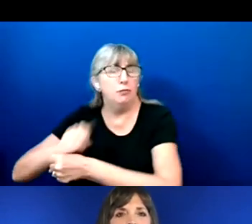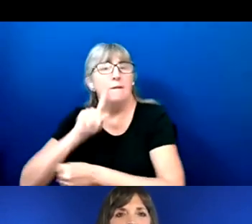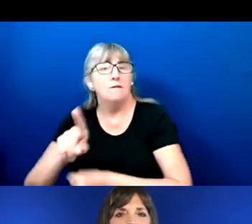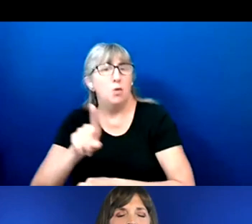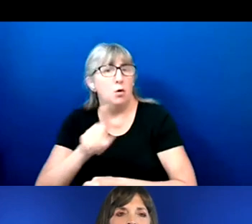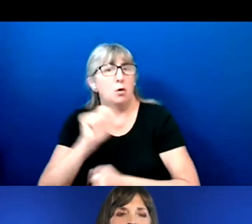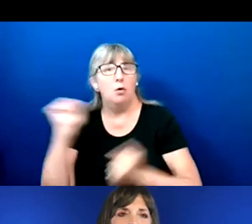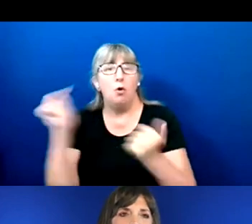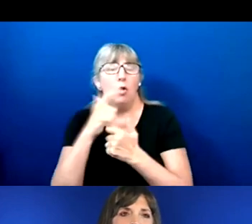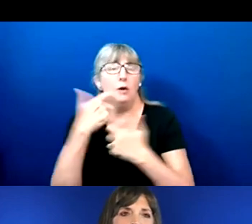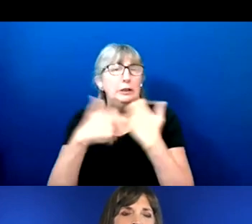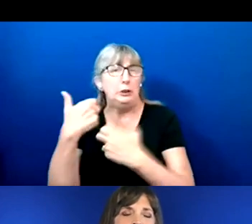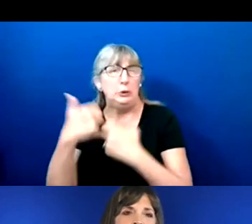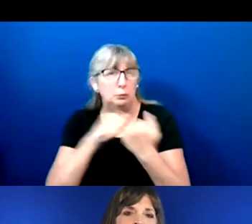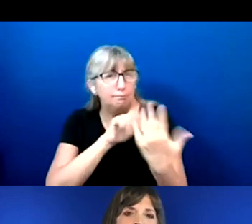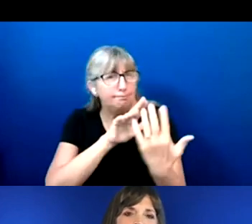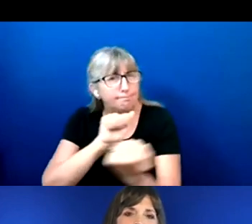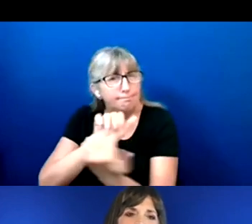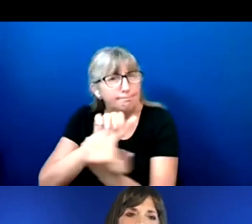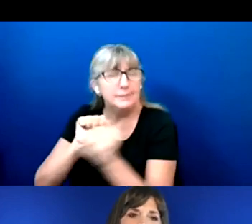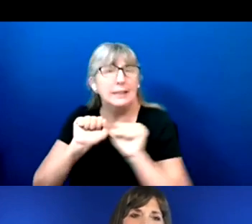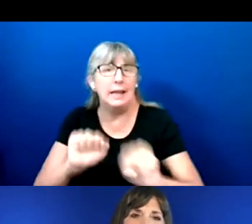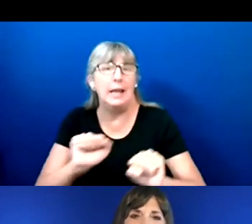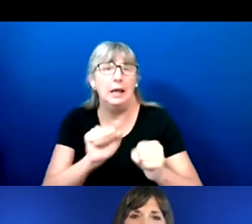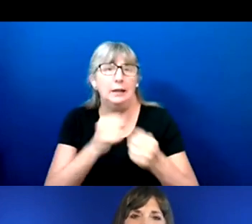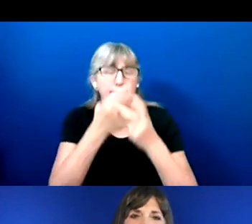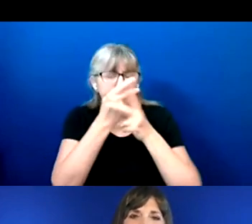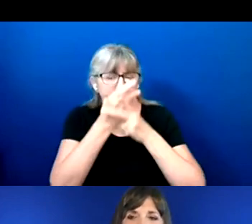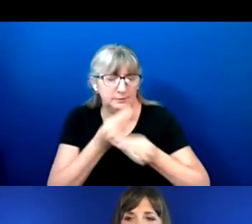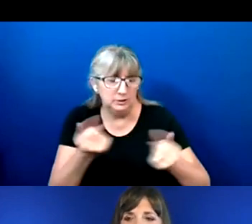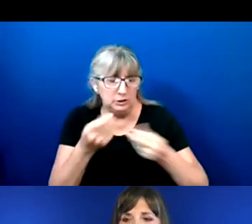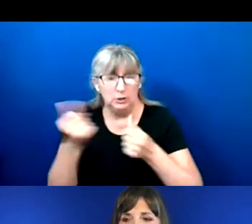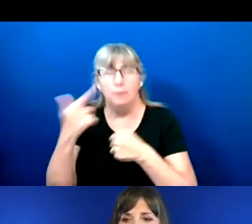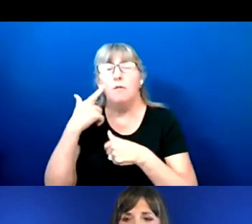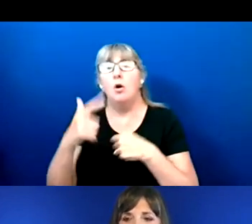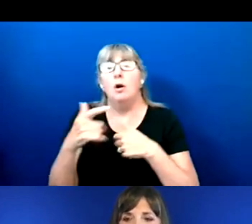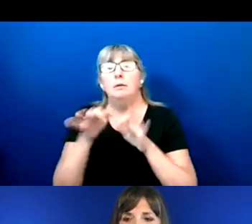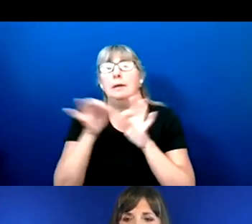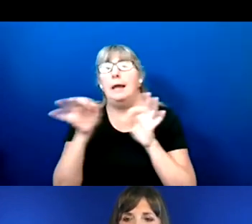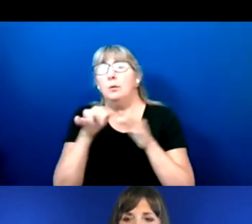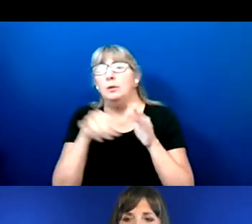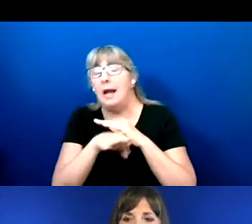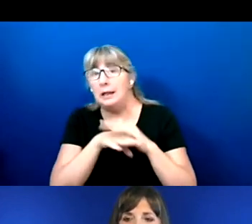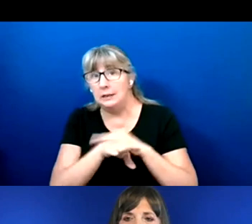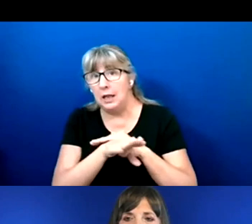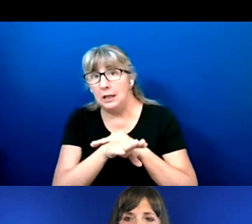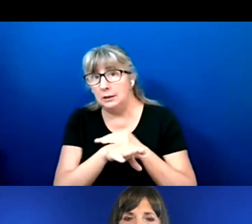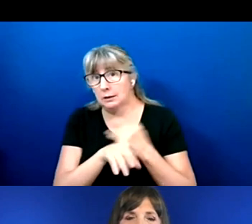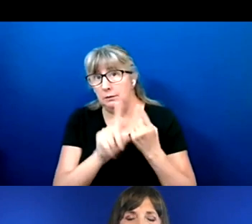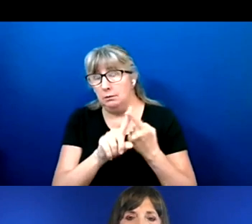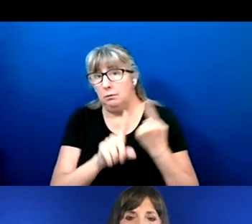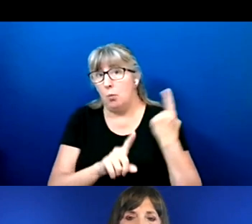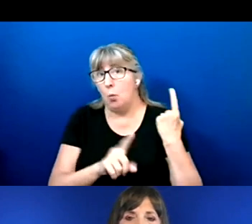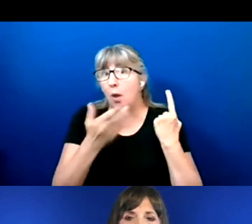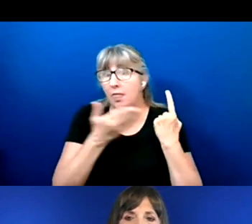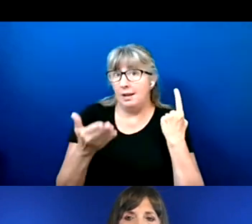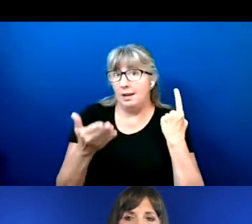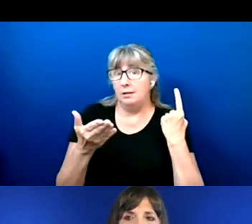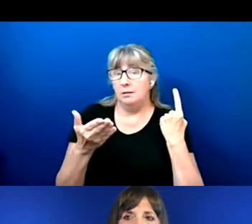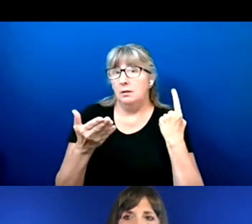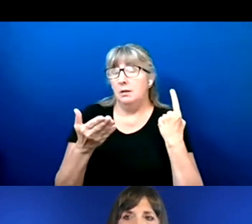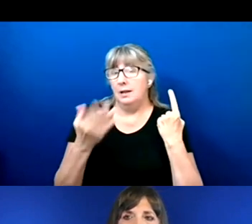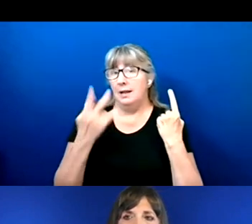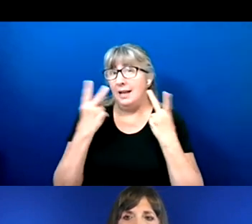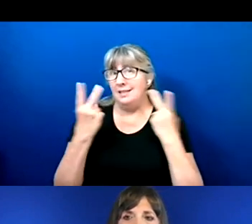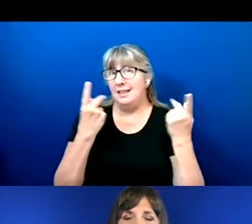Also from the language access context, one thing that happens often where there are jurisdictions